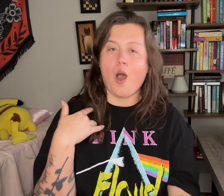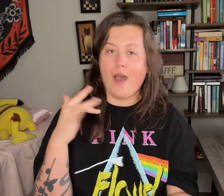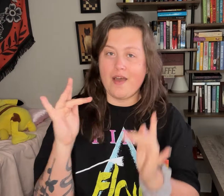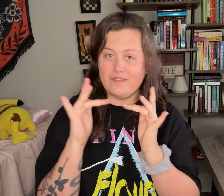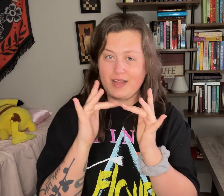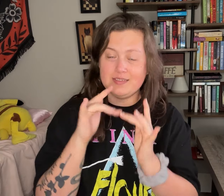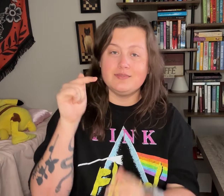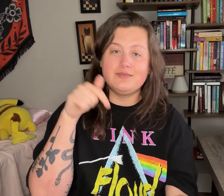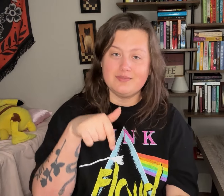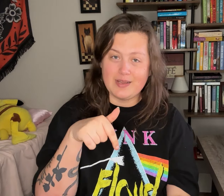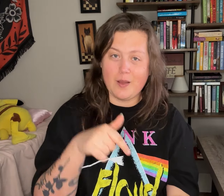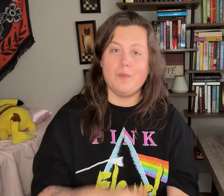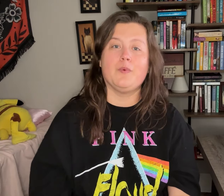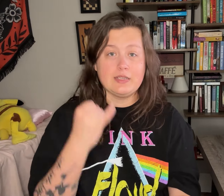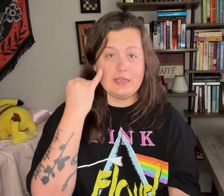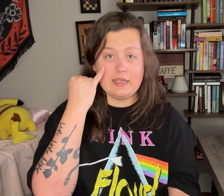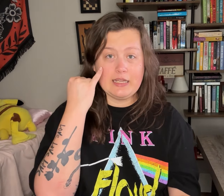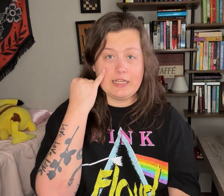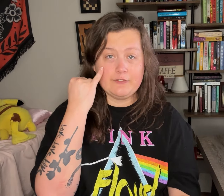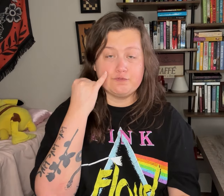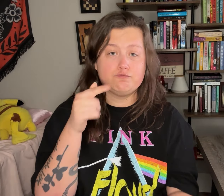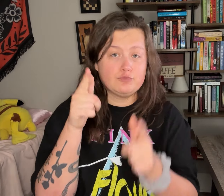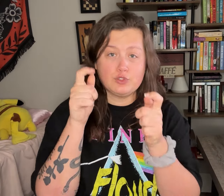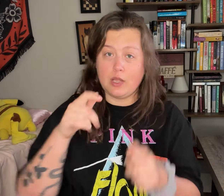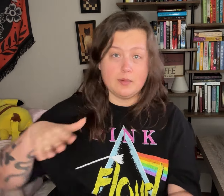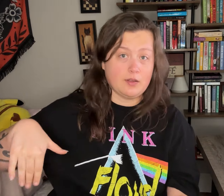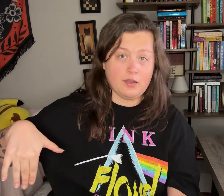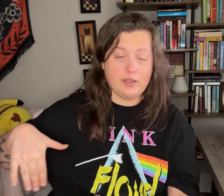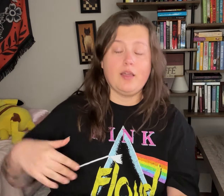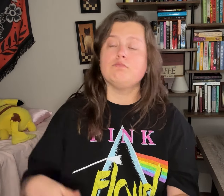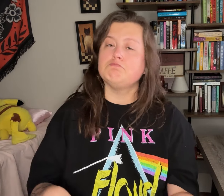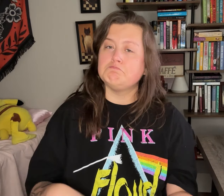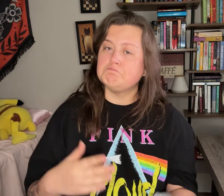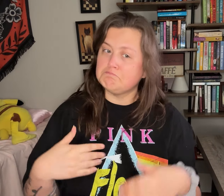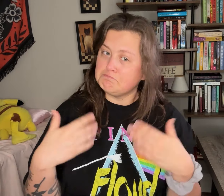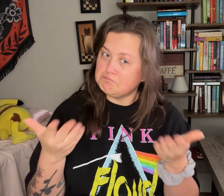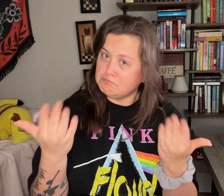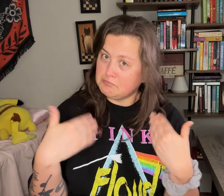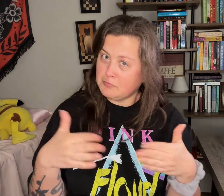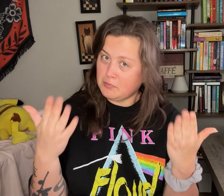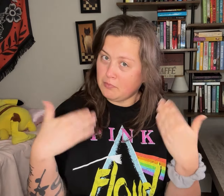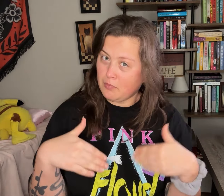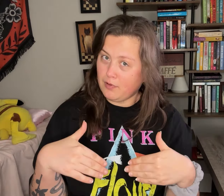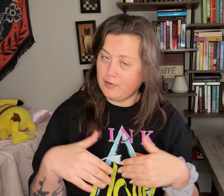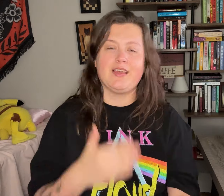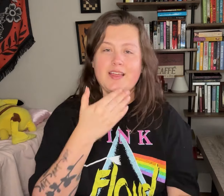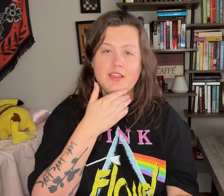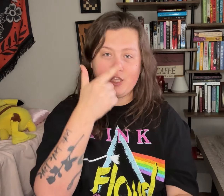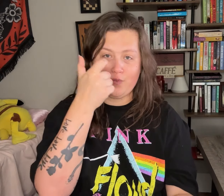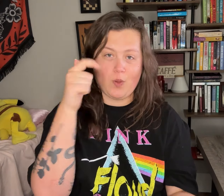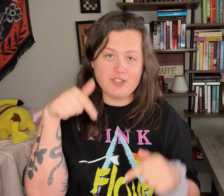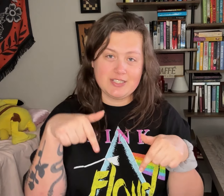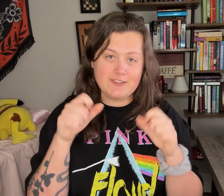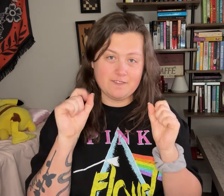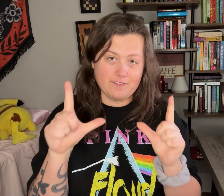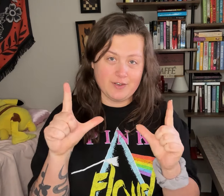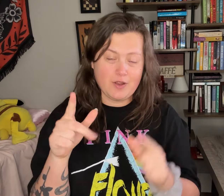I'll have that link down below. If you haven't subscribed, come on over and do that! Thank you for watching this video.